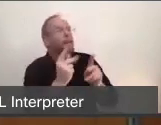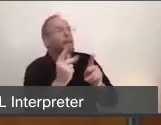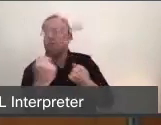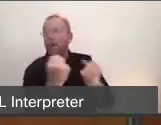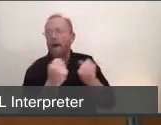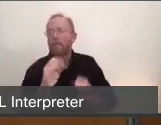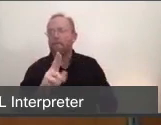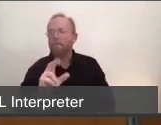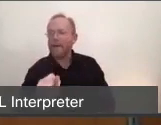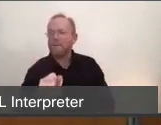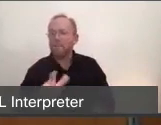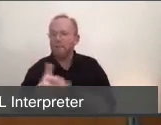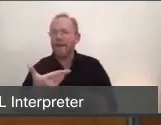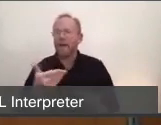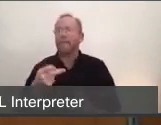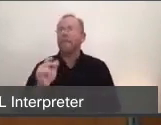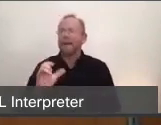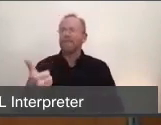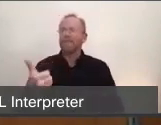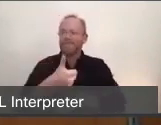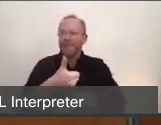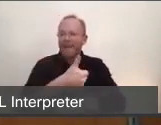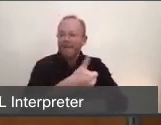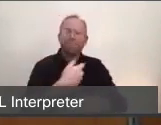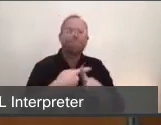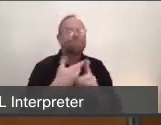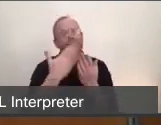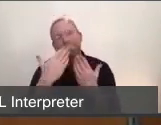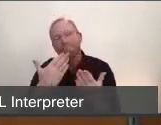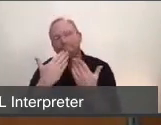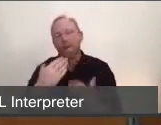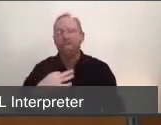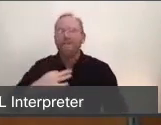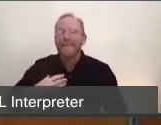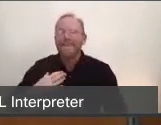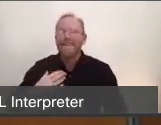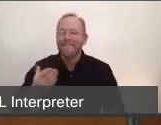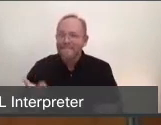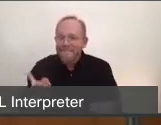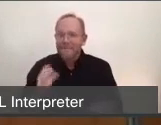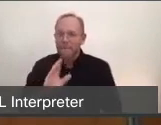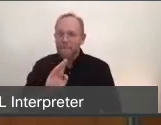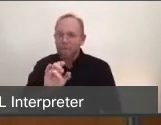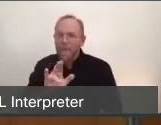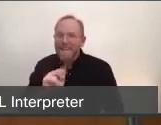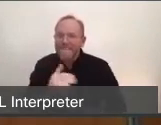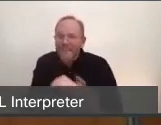so many depend on. I thank you also to our volunteers. Marin County has an incredible volunteer work force. Always has.